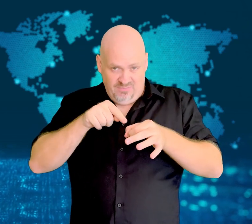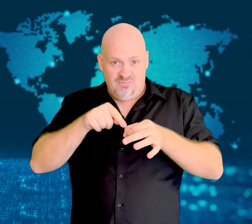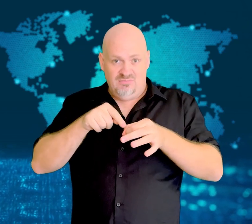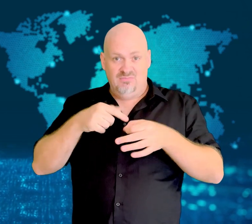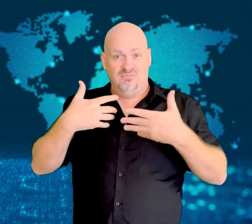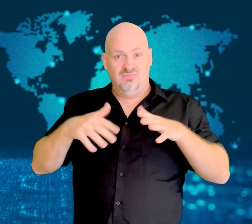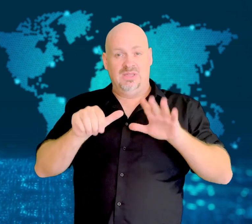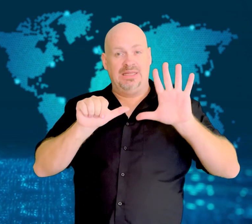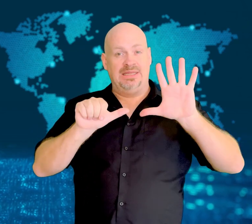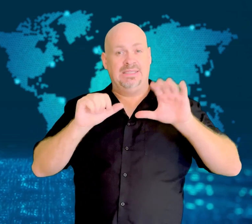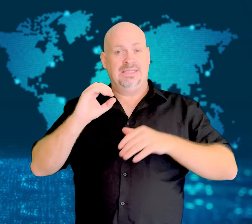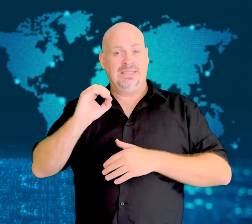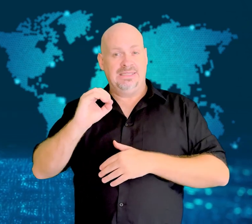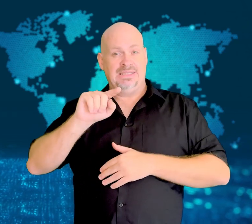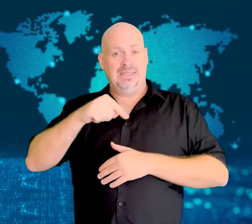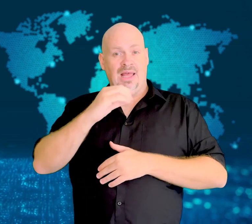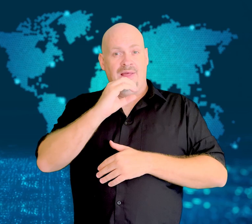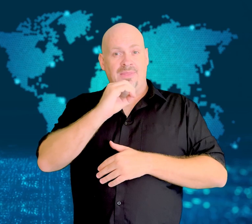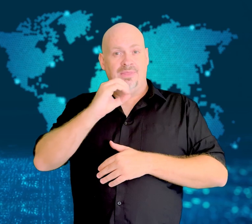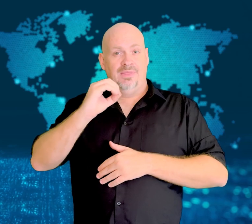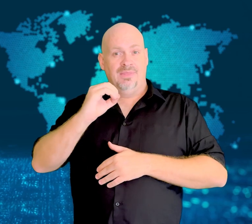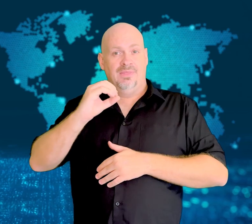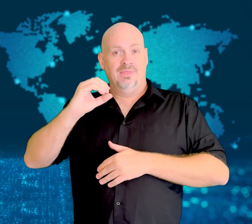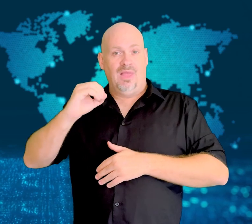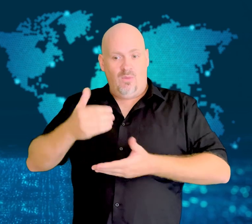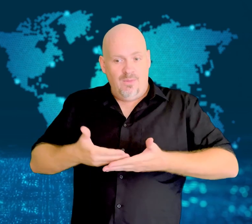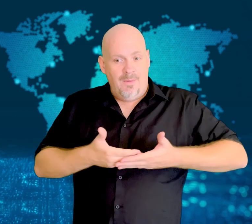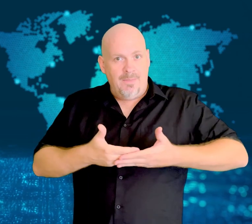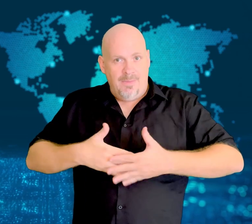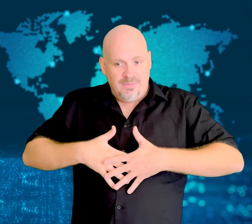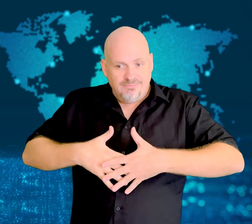60,000 newborn babies to die each year.